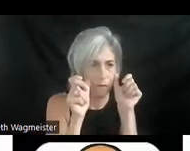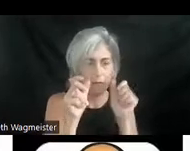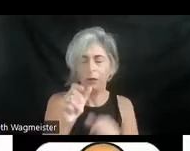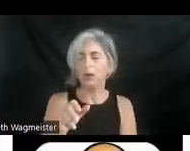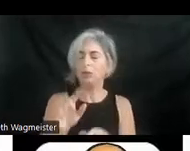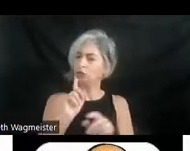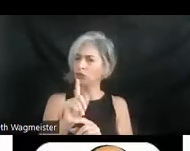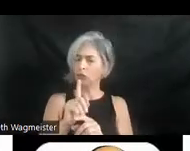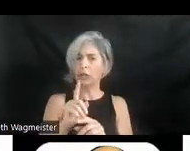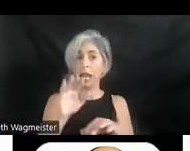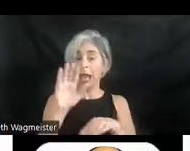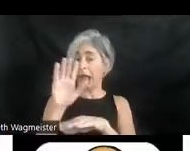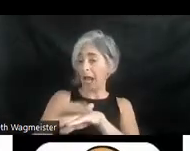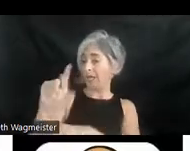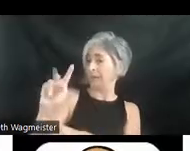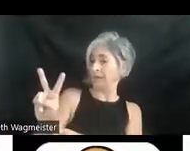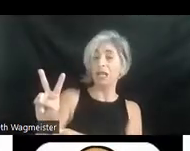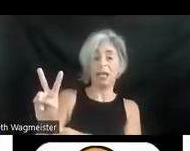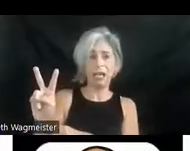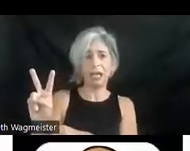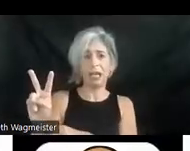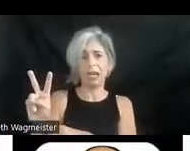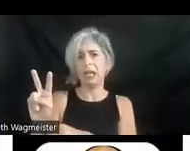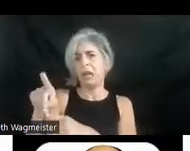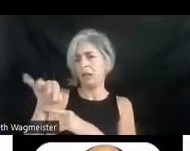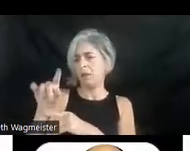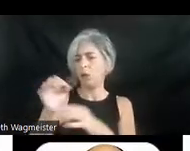And by the way, on television I oftentimes call description being for people who are